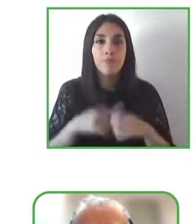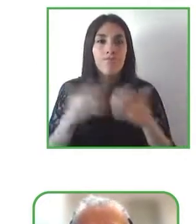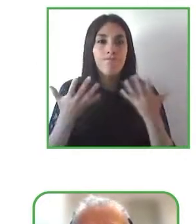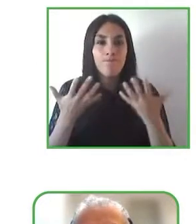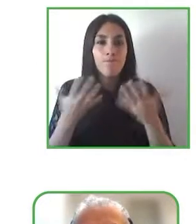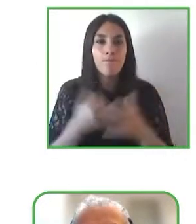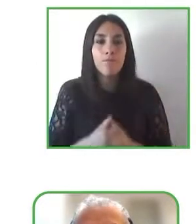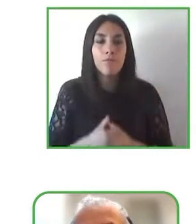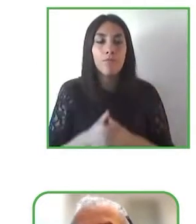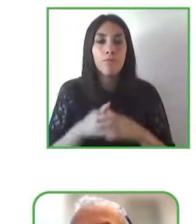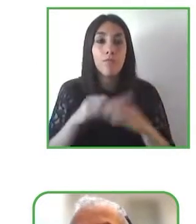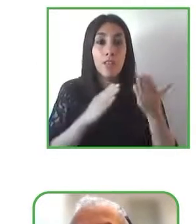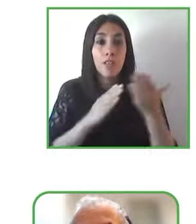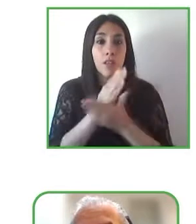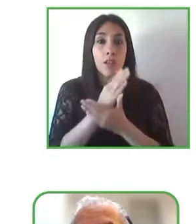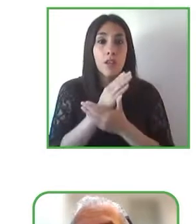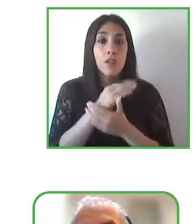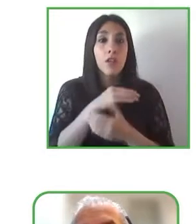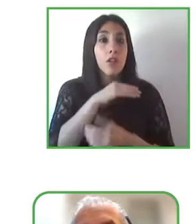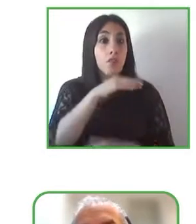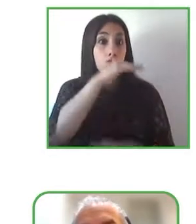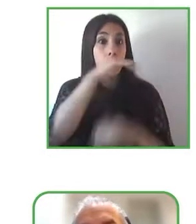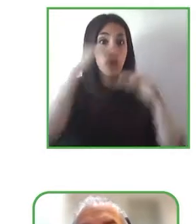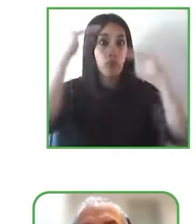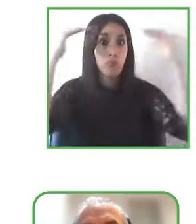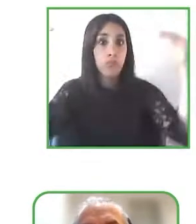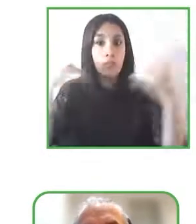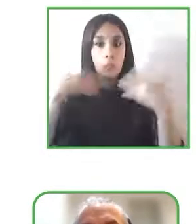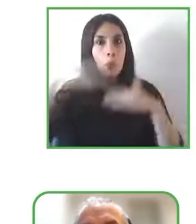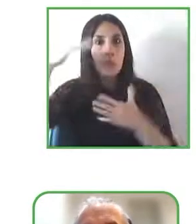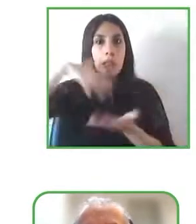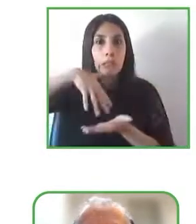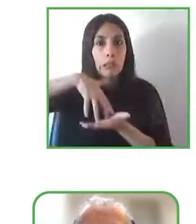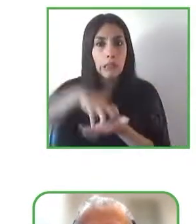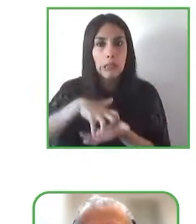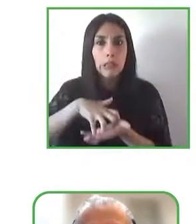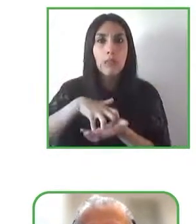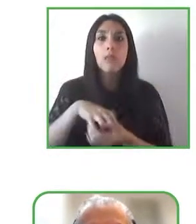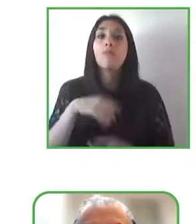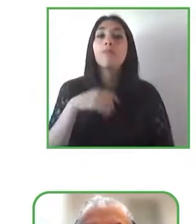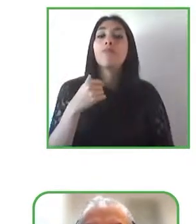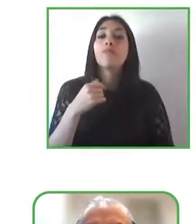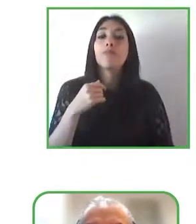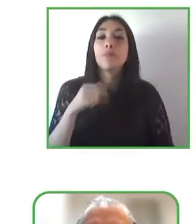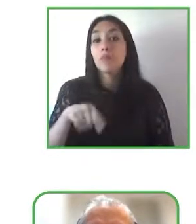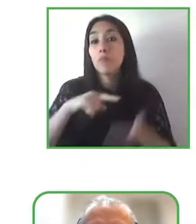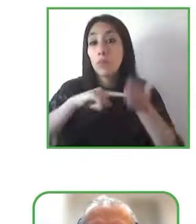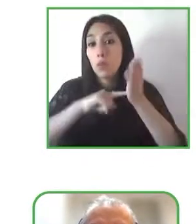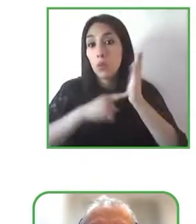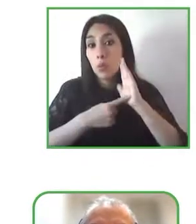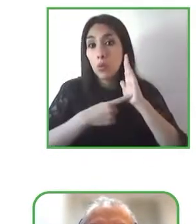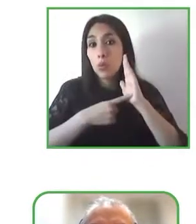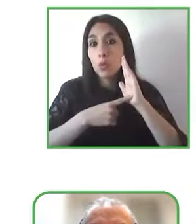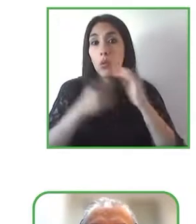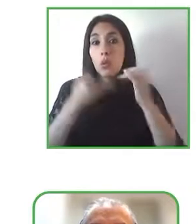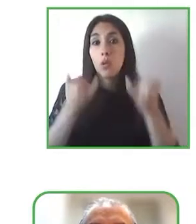the rights of the most vulnerable and technology can facilitate and help